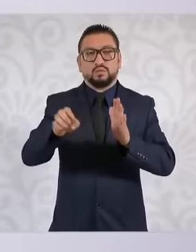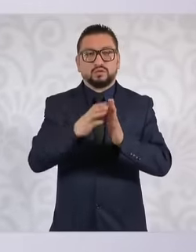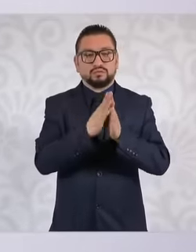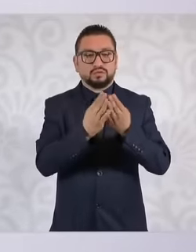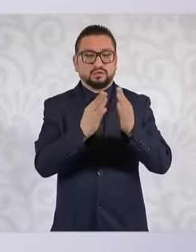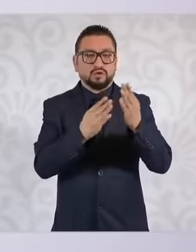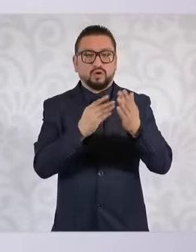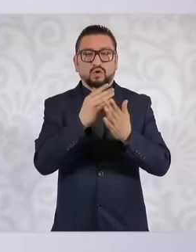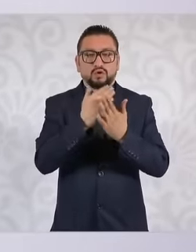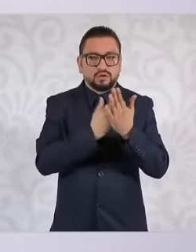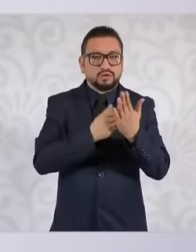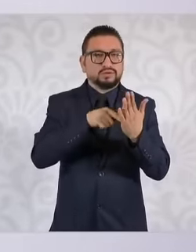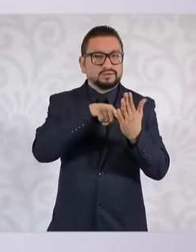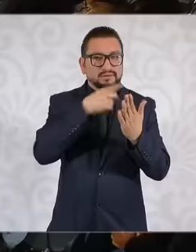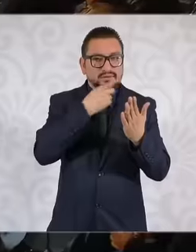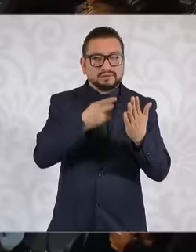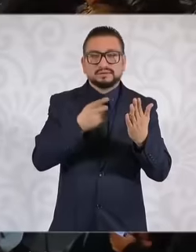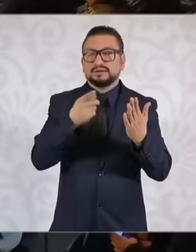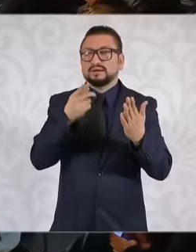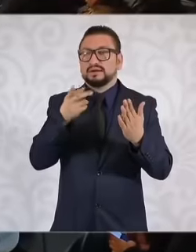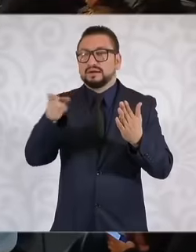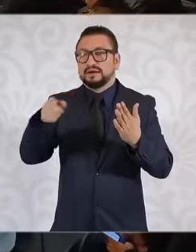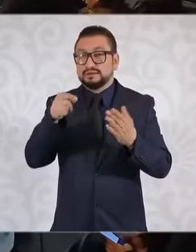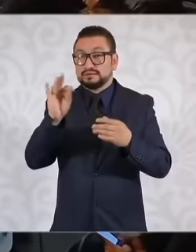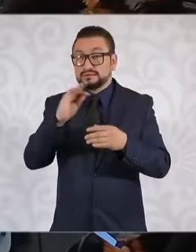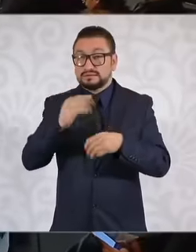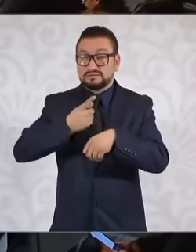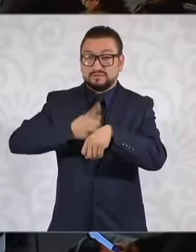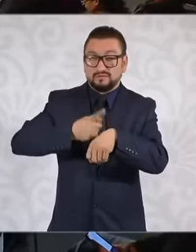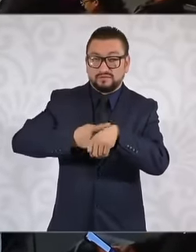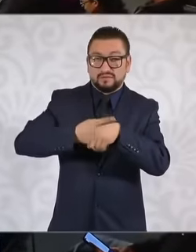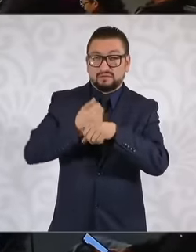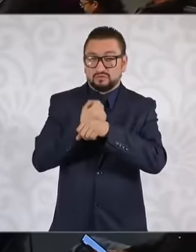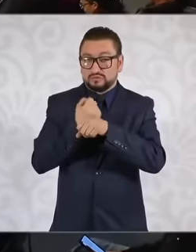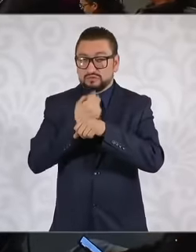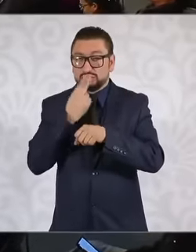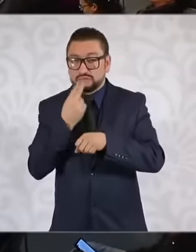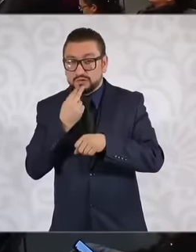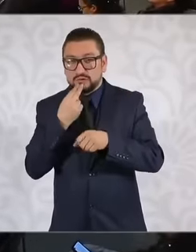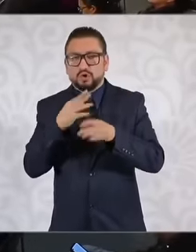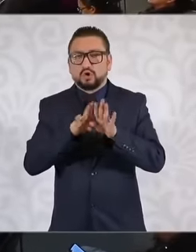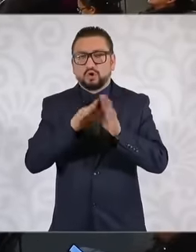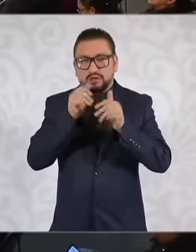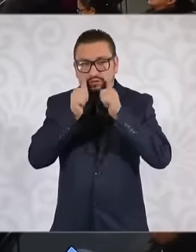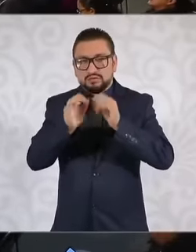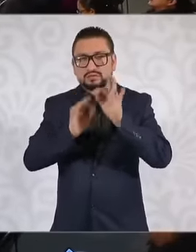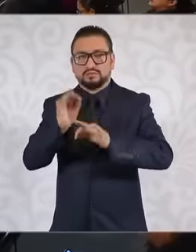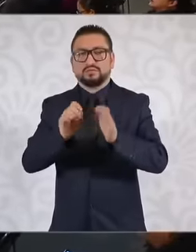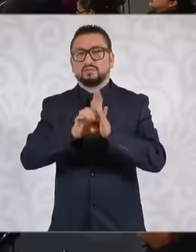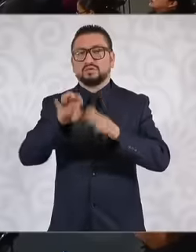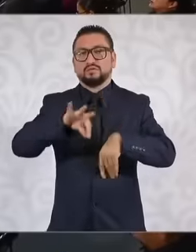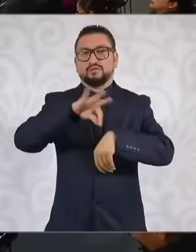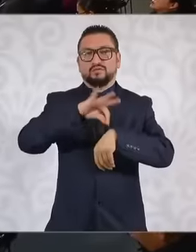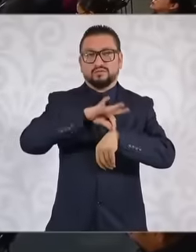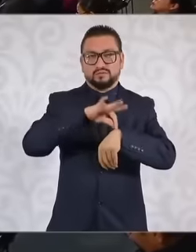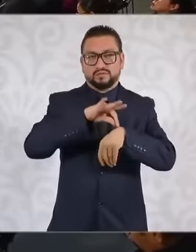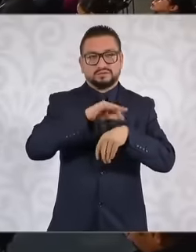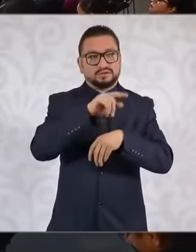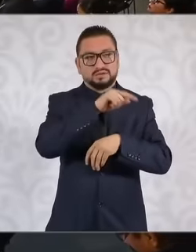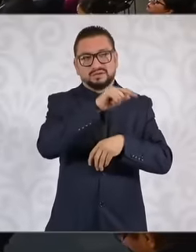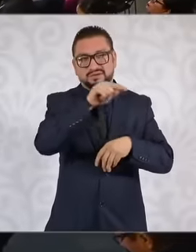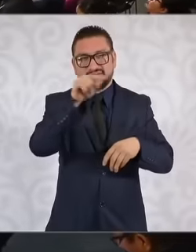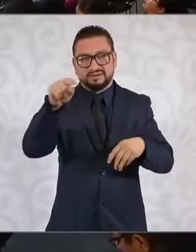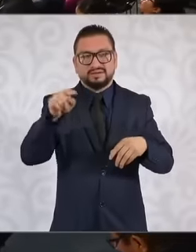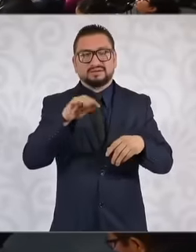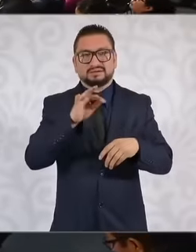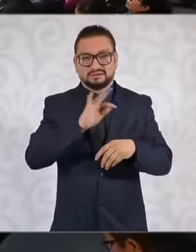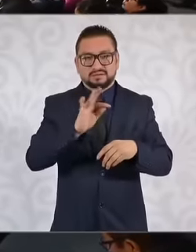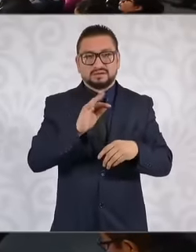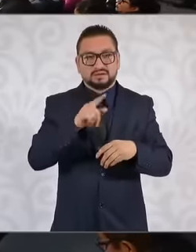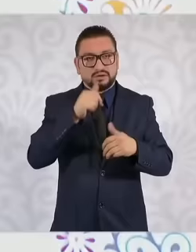way optimal treatment so that a pharmacy of a pharmacy of a